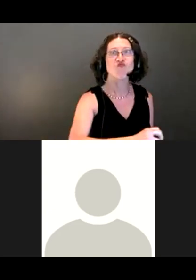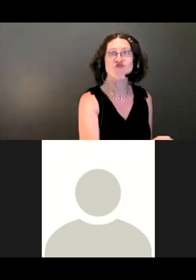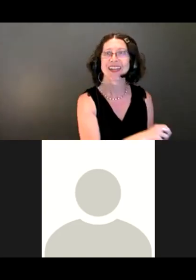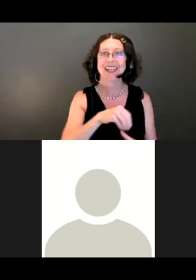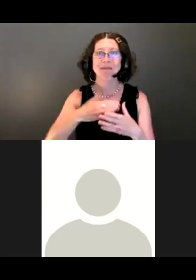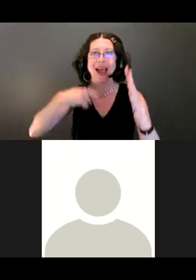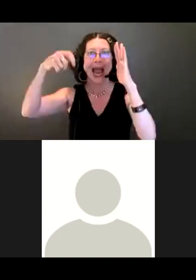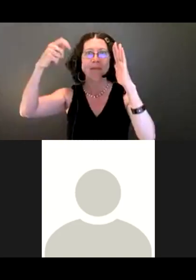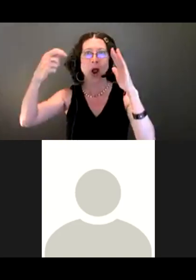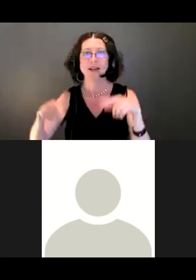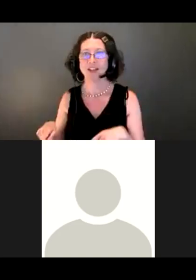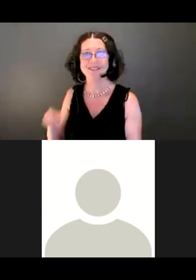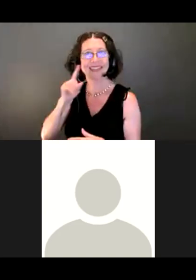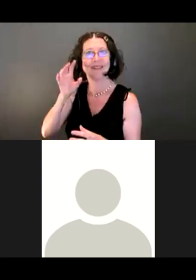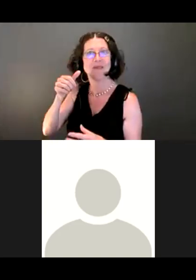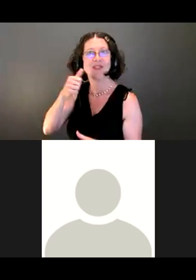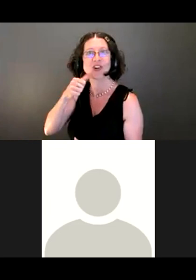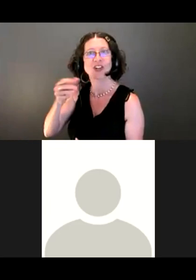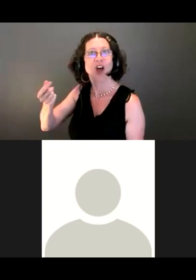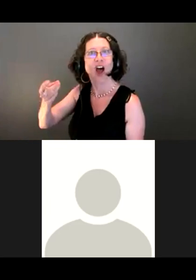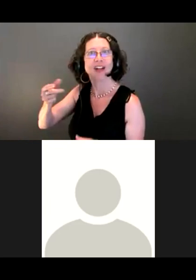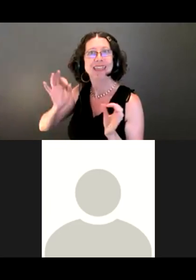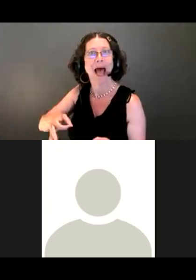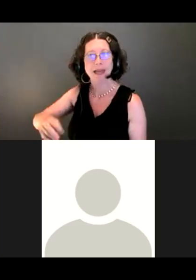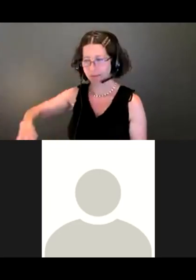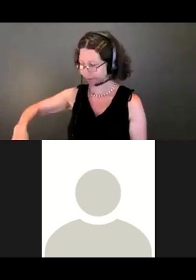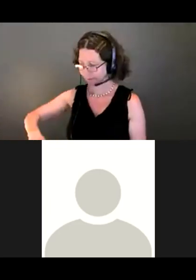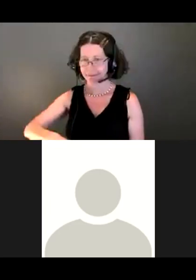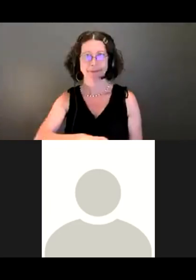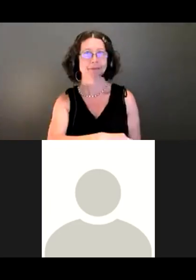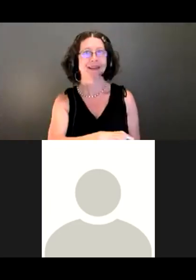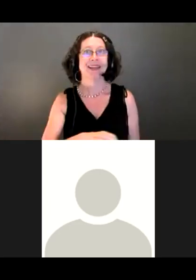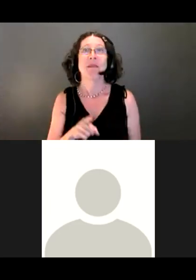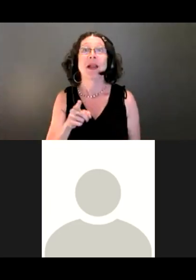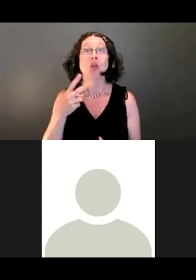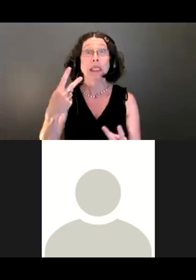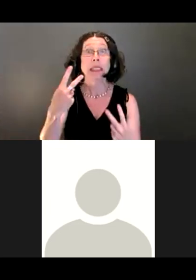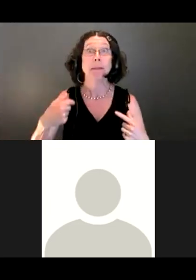she decided to make an appearance. In addition to that, what you'll see if you saw me would be long,